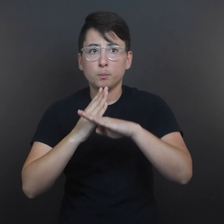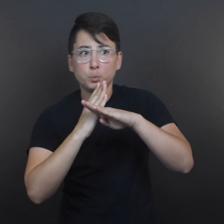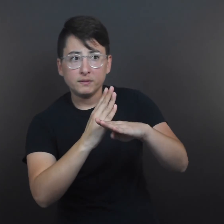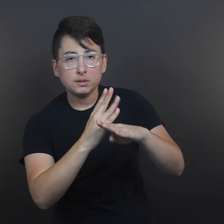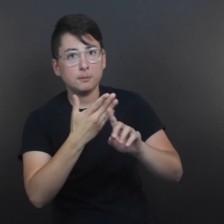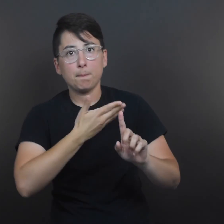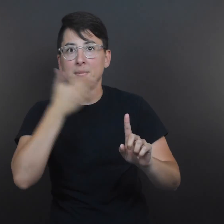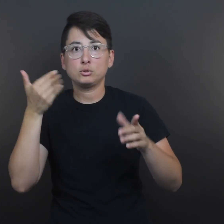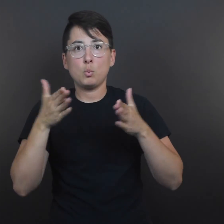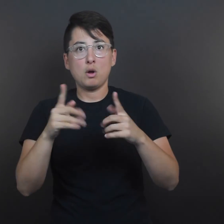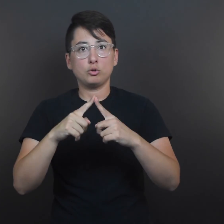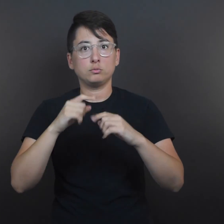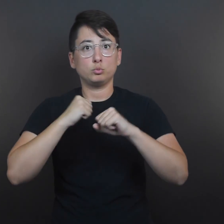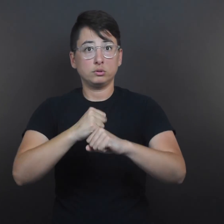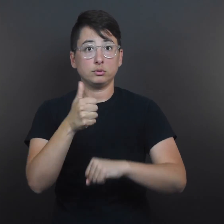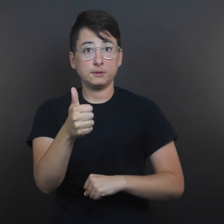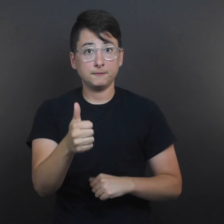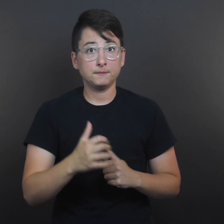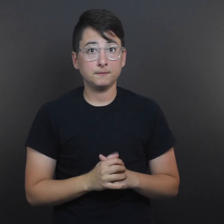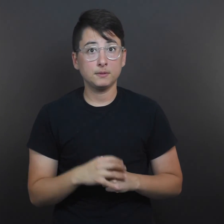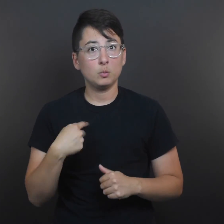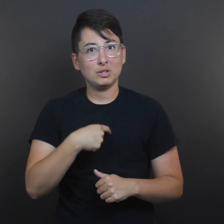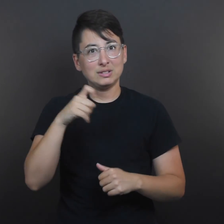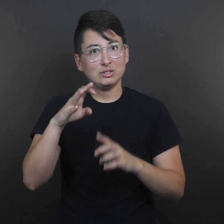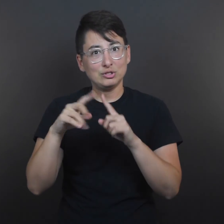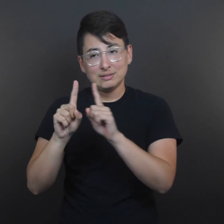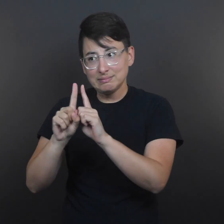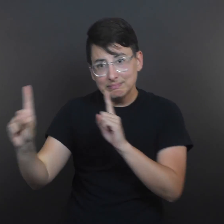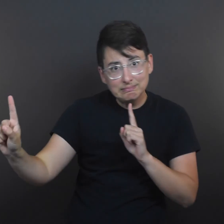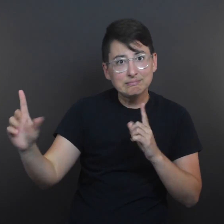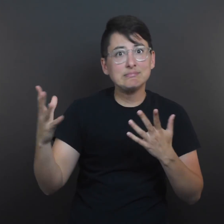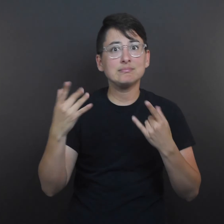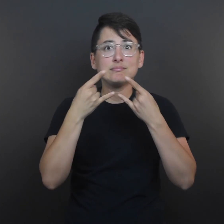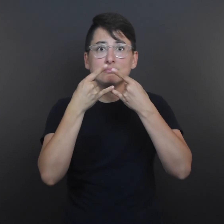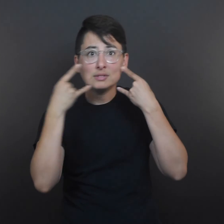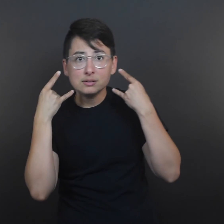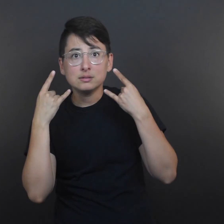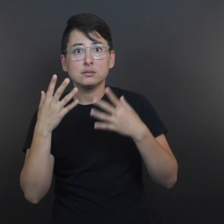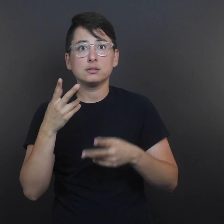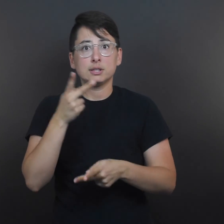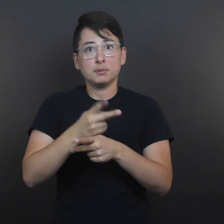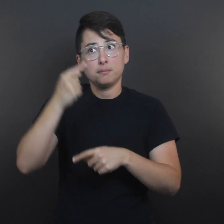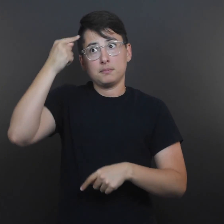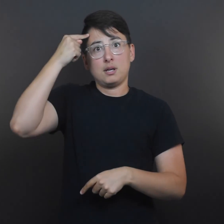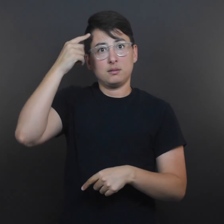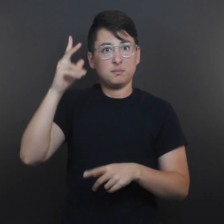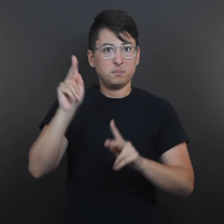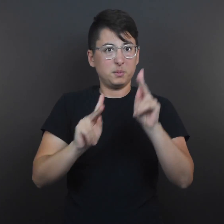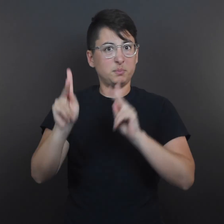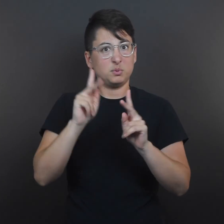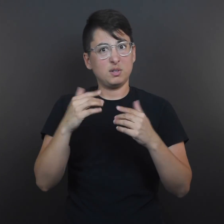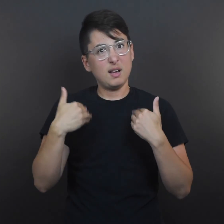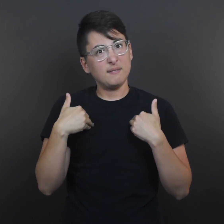“We need to keep our distance and wear masks. We need to keep in mind the vulnerable population.”